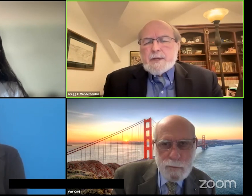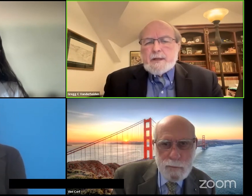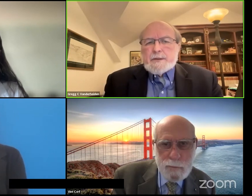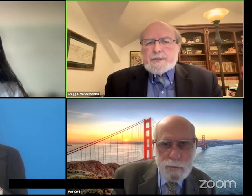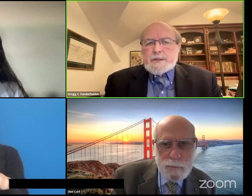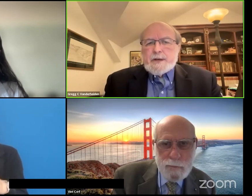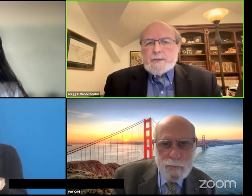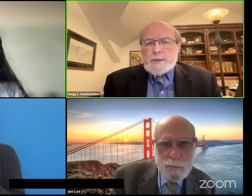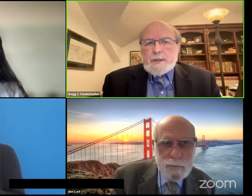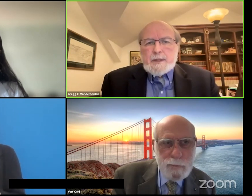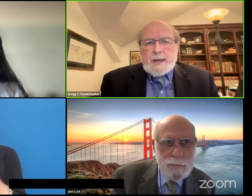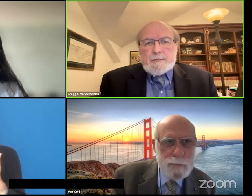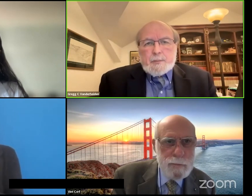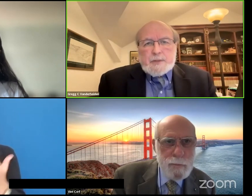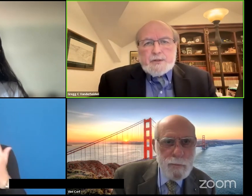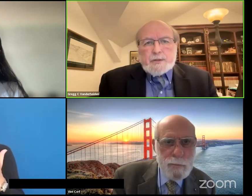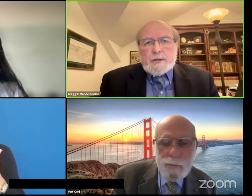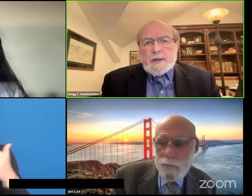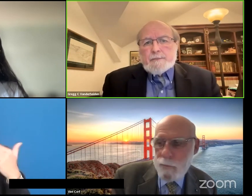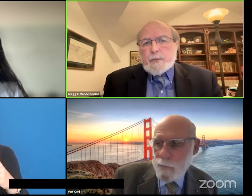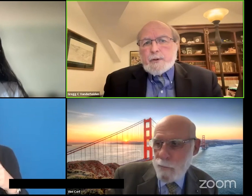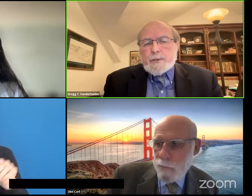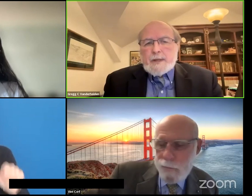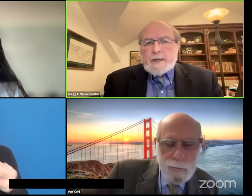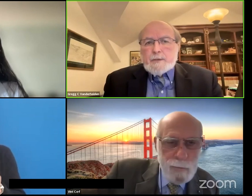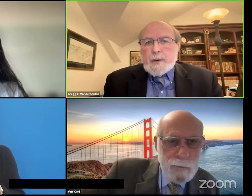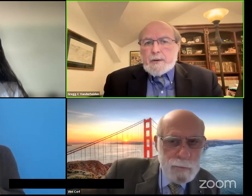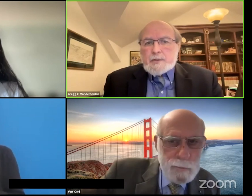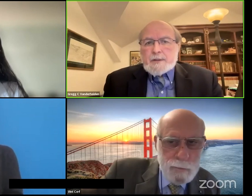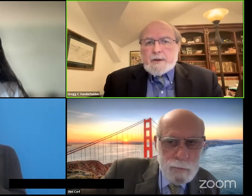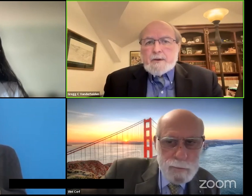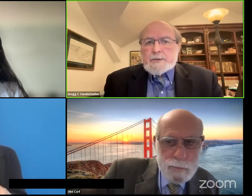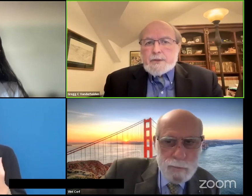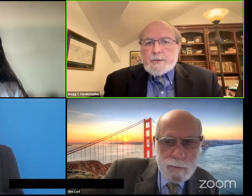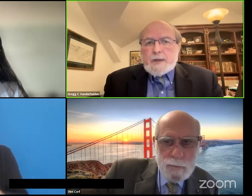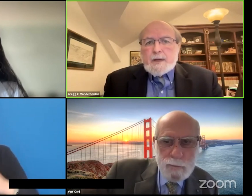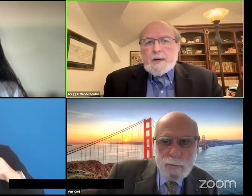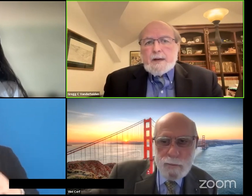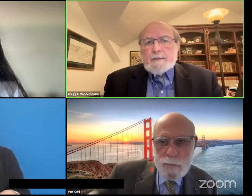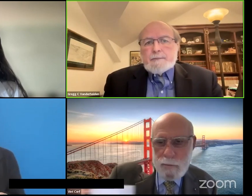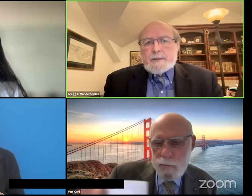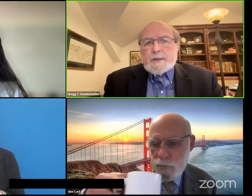technologies are not only have the potential for creating new barriers but they also have